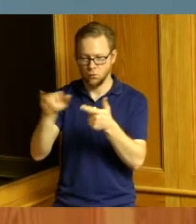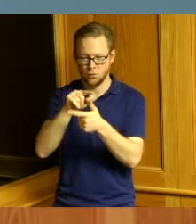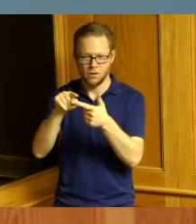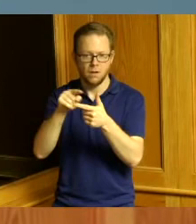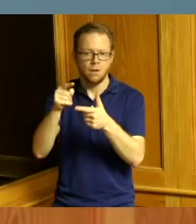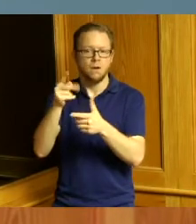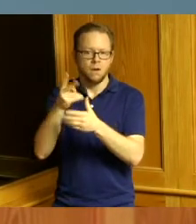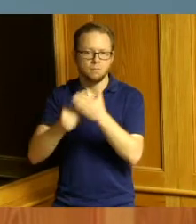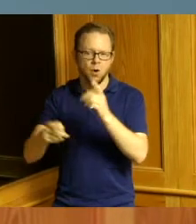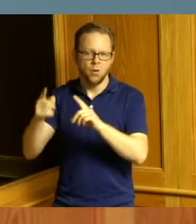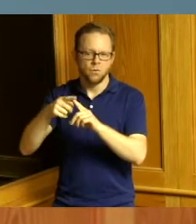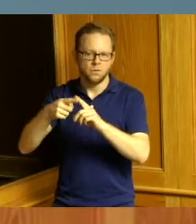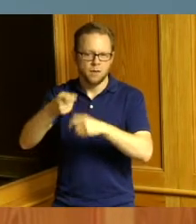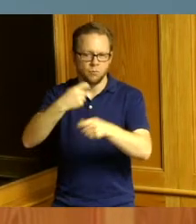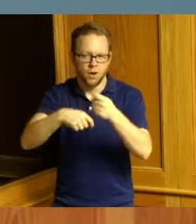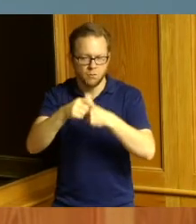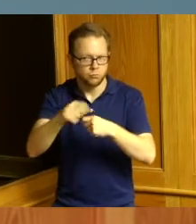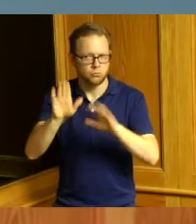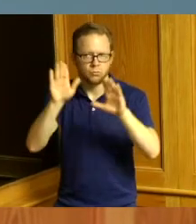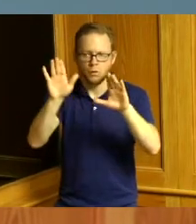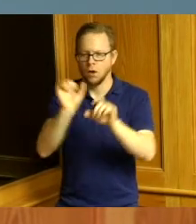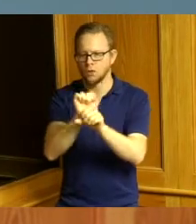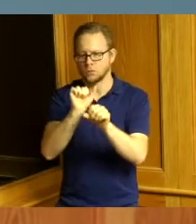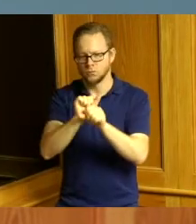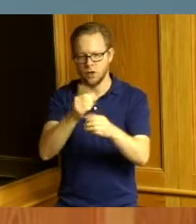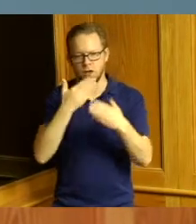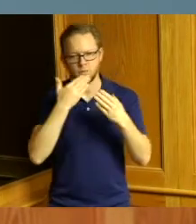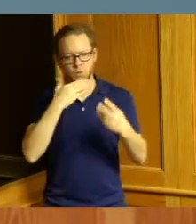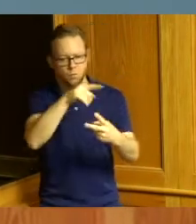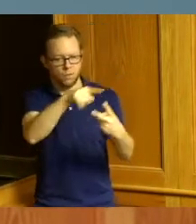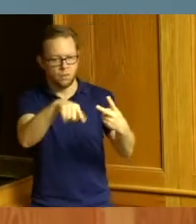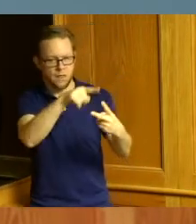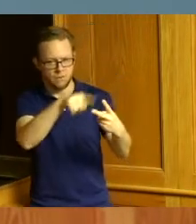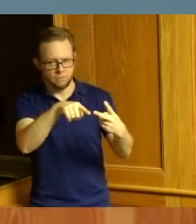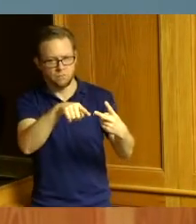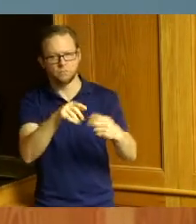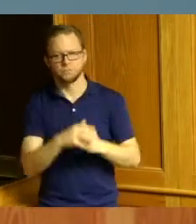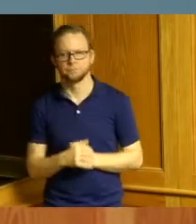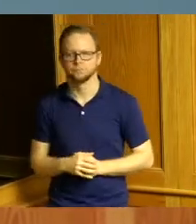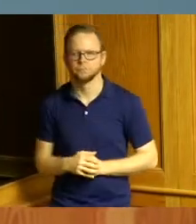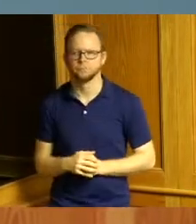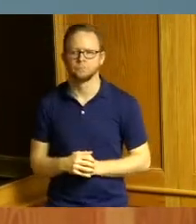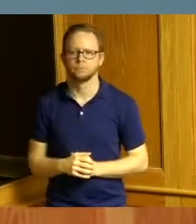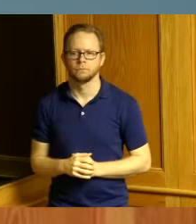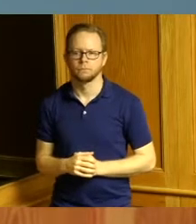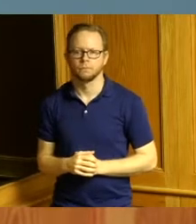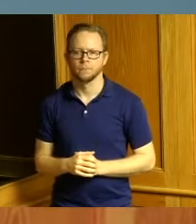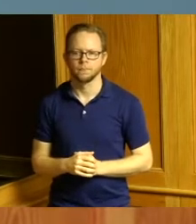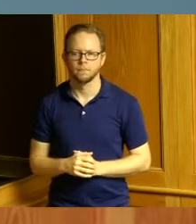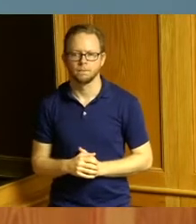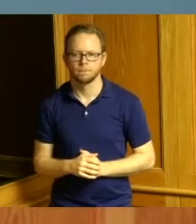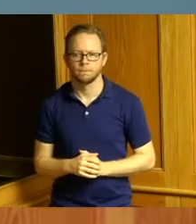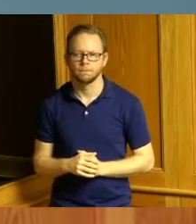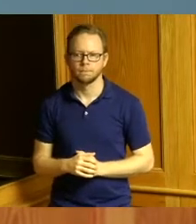thank them publicly for what they did before they decide or decide to move on well all of them have